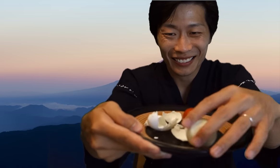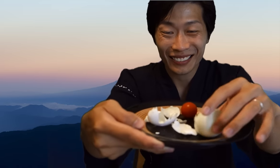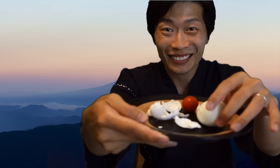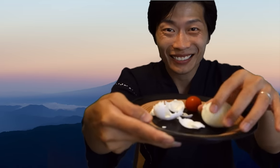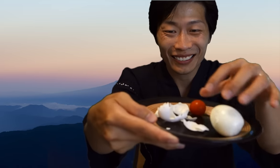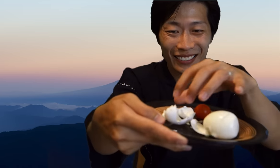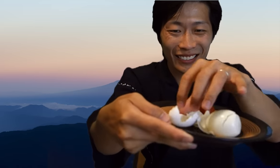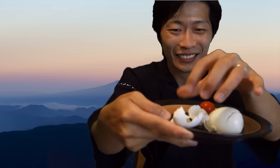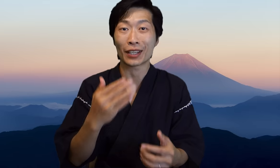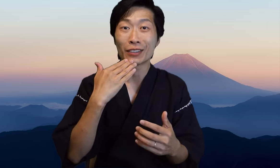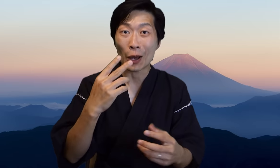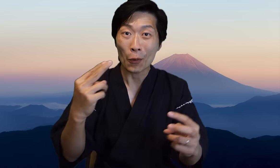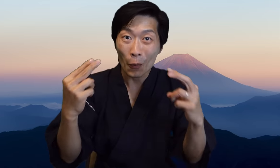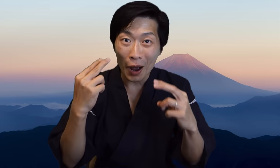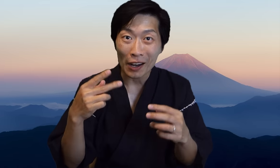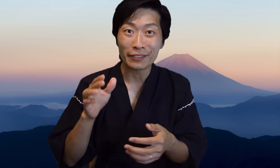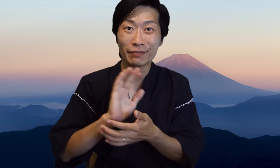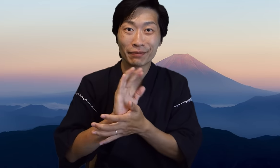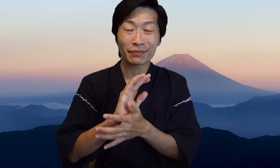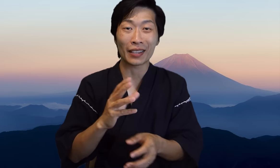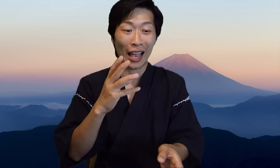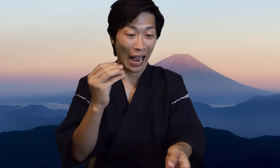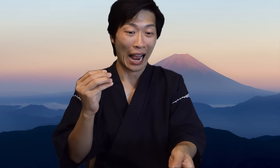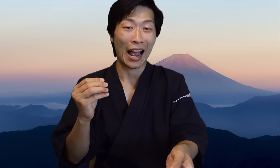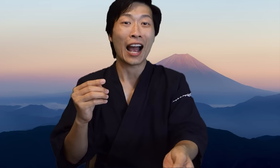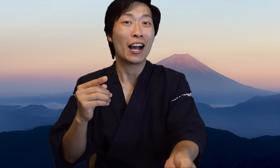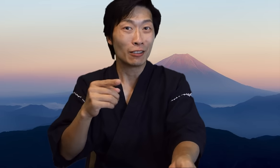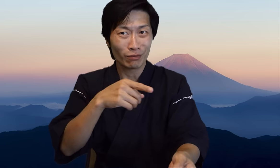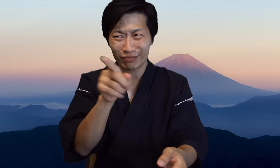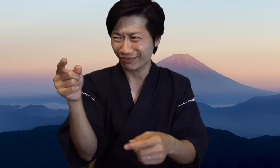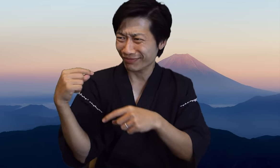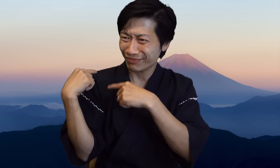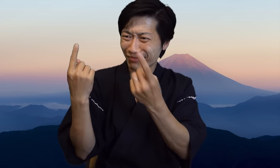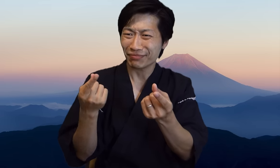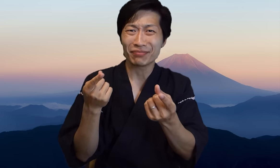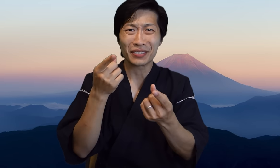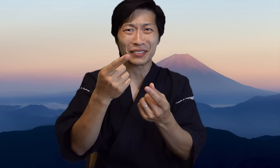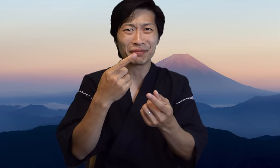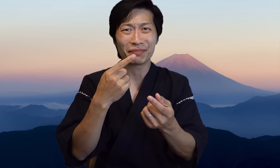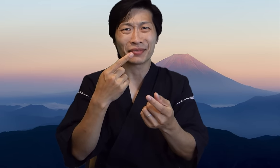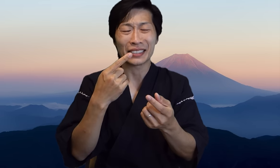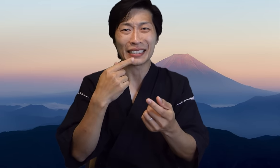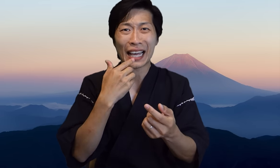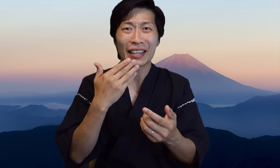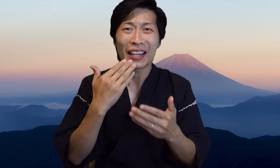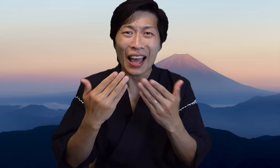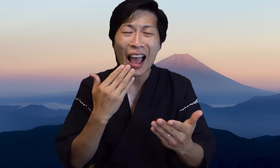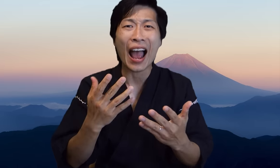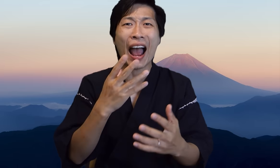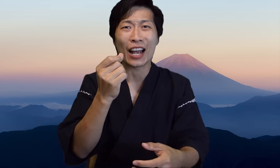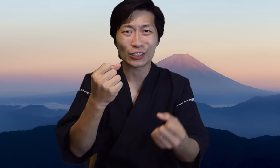well thank you for watching. Thank you so